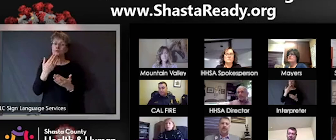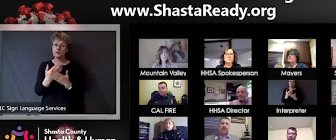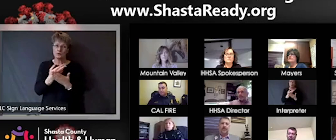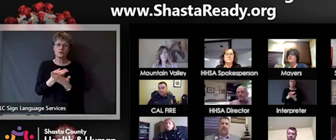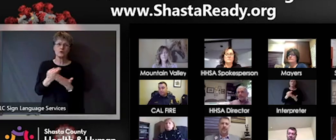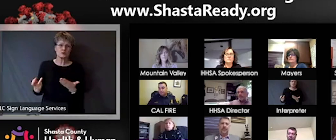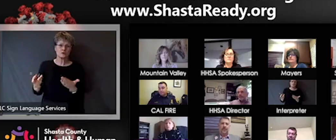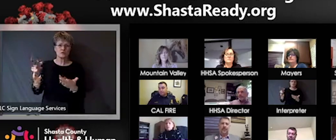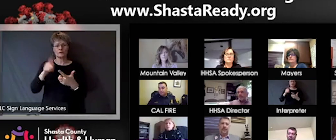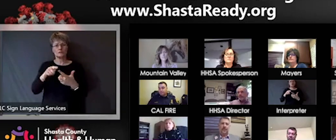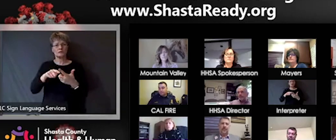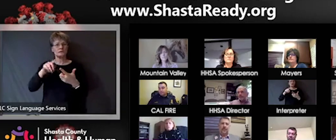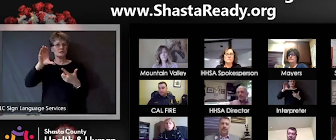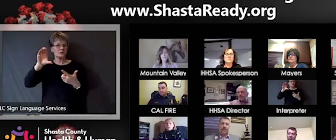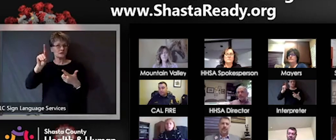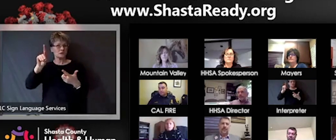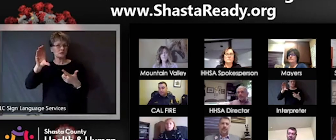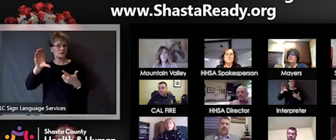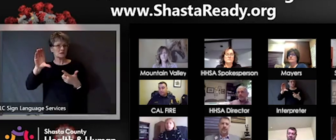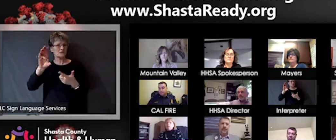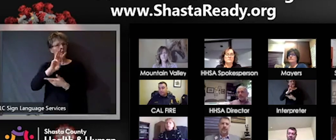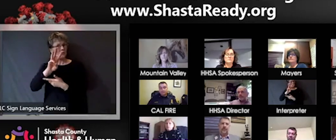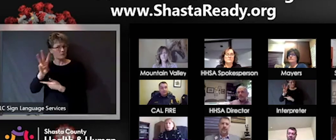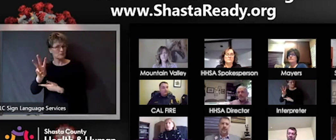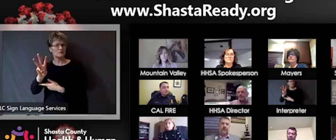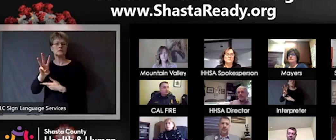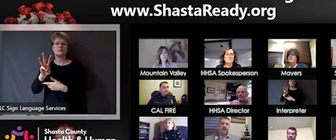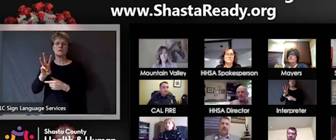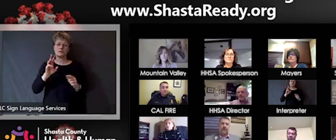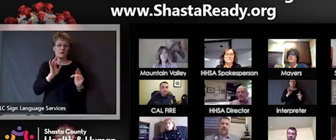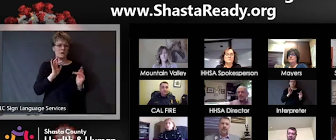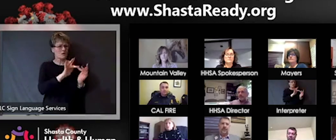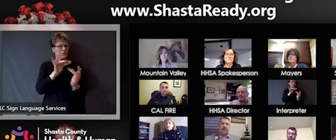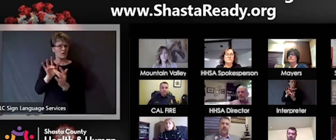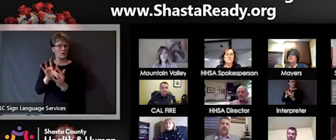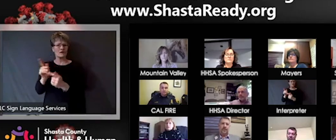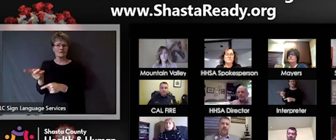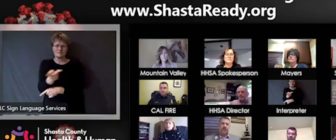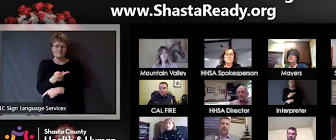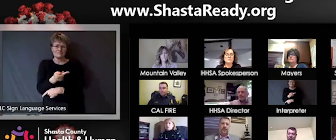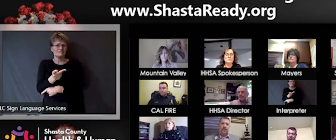you know just trying to let them make the decisions instead of us having to